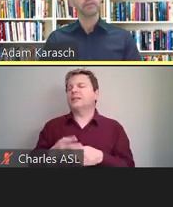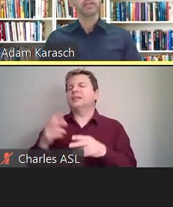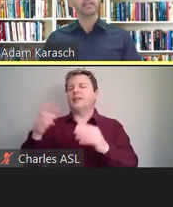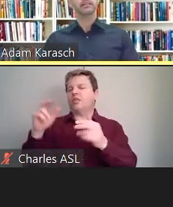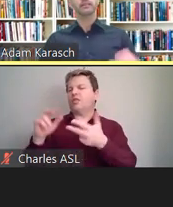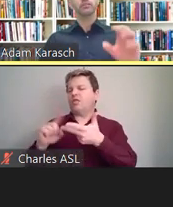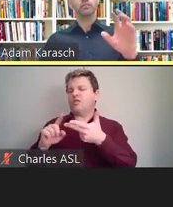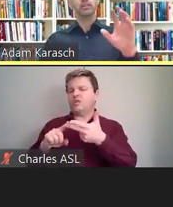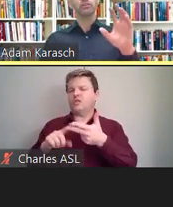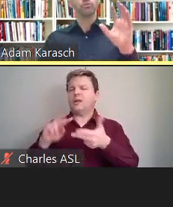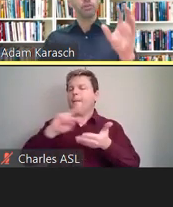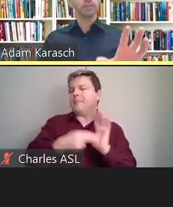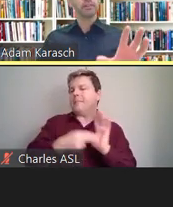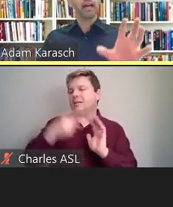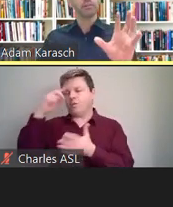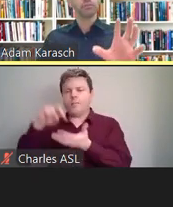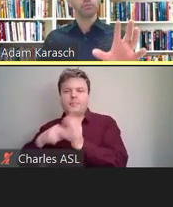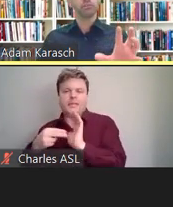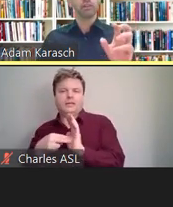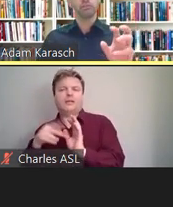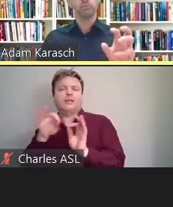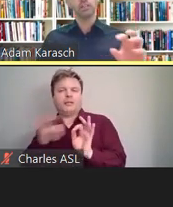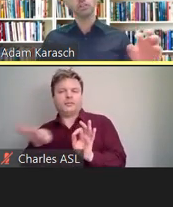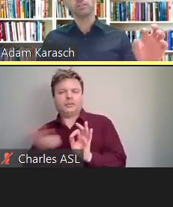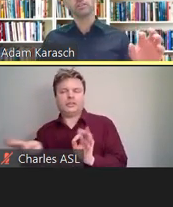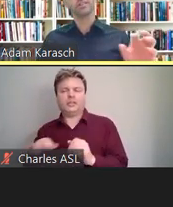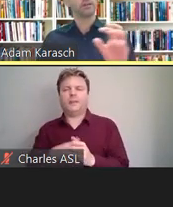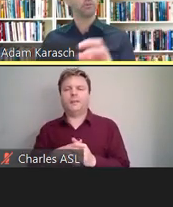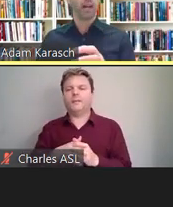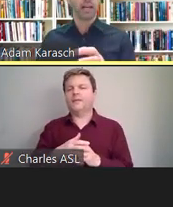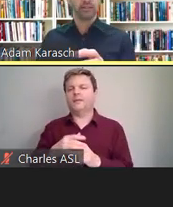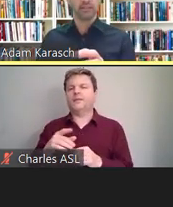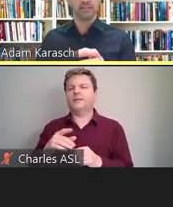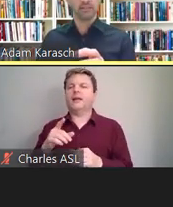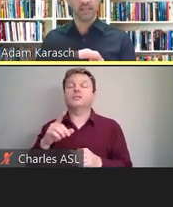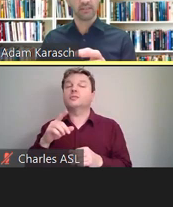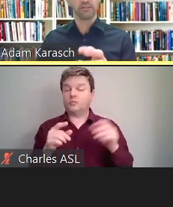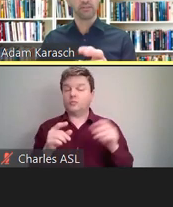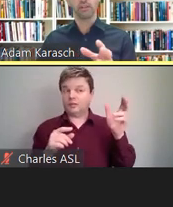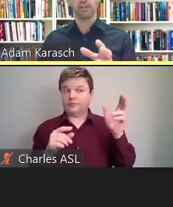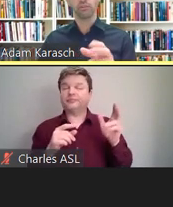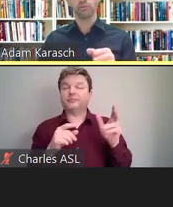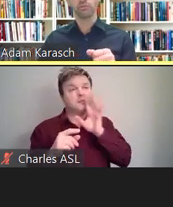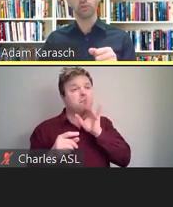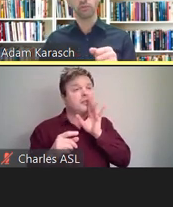It is the real-time conversion of speech into summarized text for individual viewers.